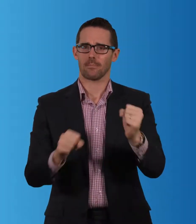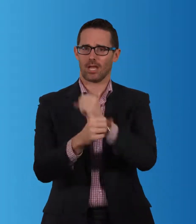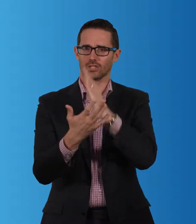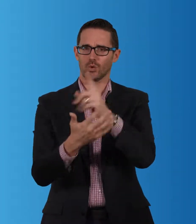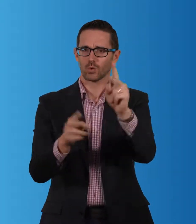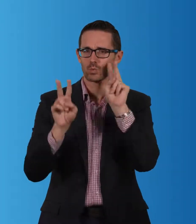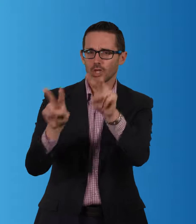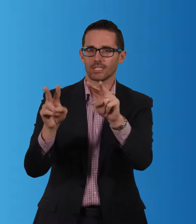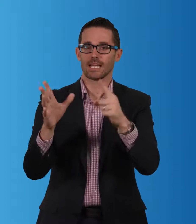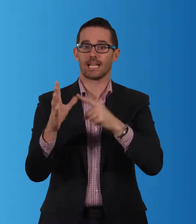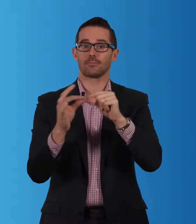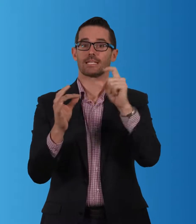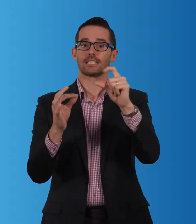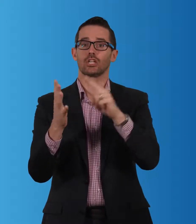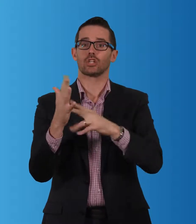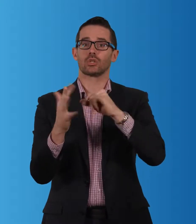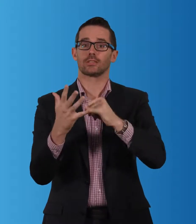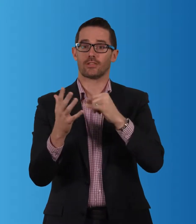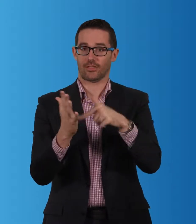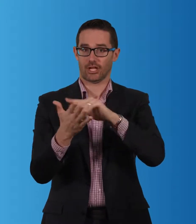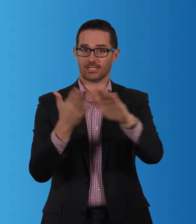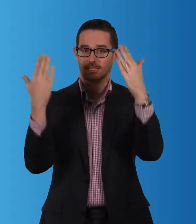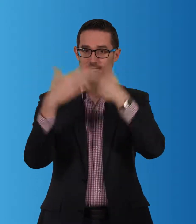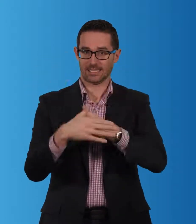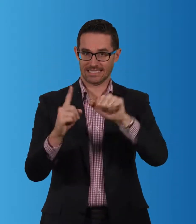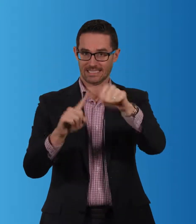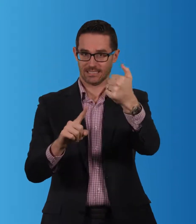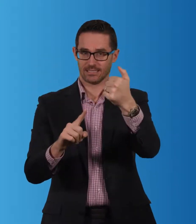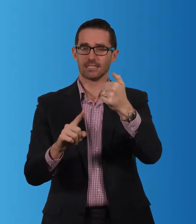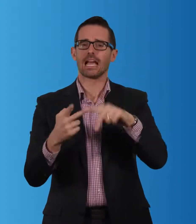Make sure you are watching ABC News National bulletin this Thursday at 6pm.